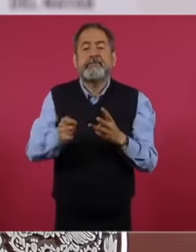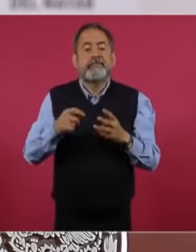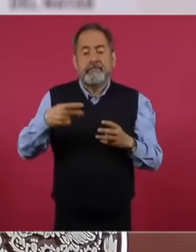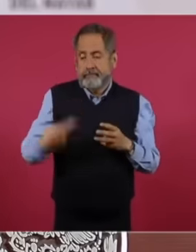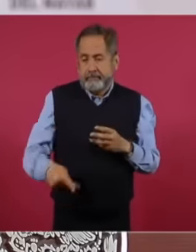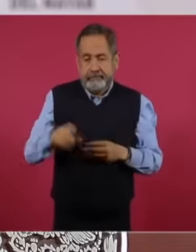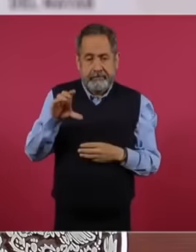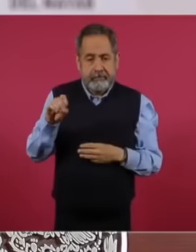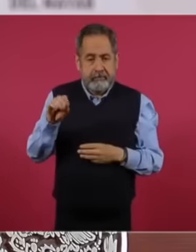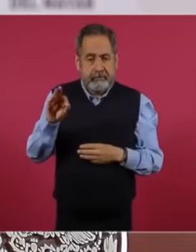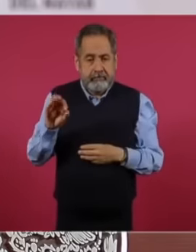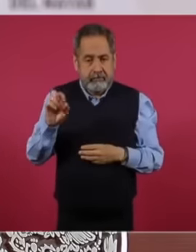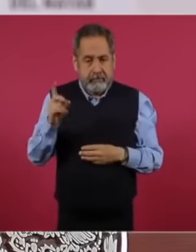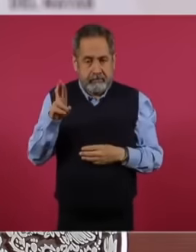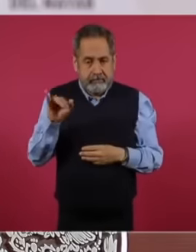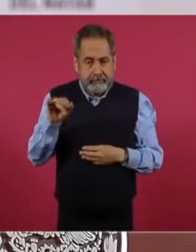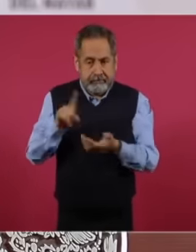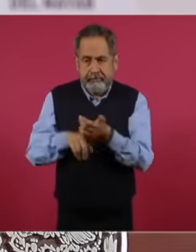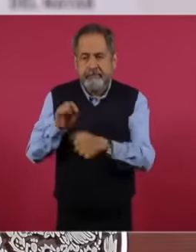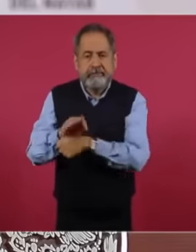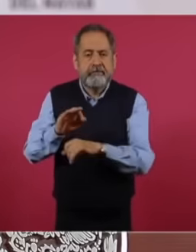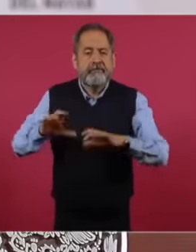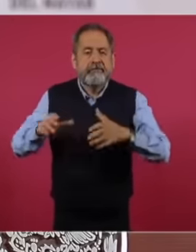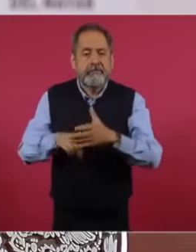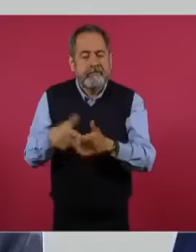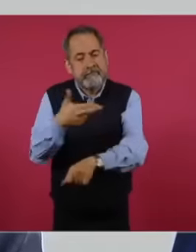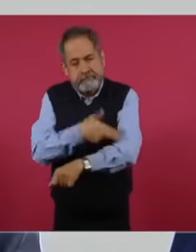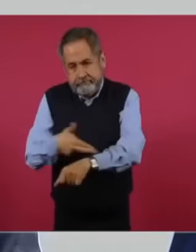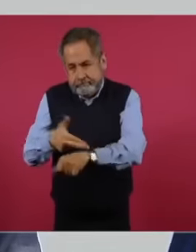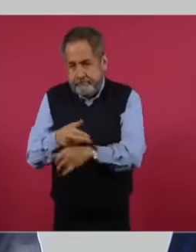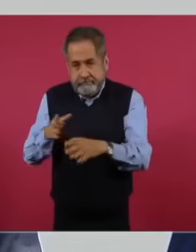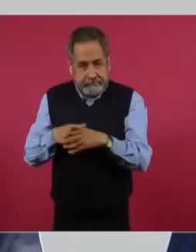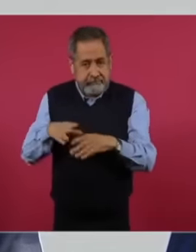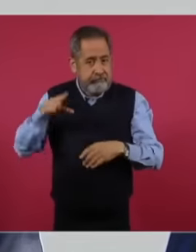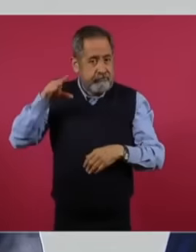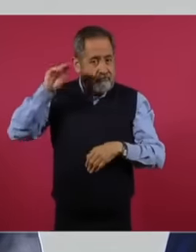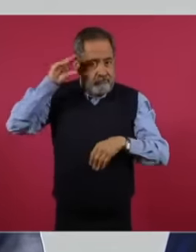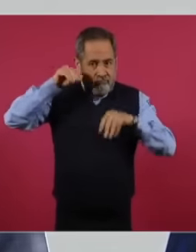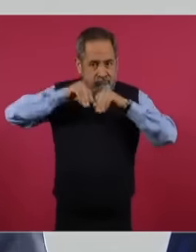in favor of generics, we will broadcast live on all our social networks